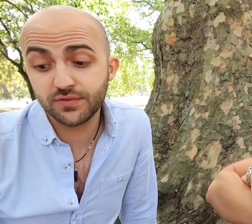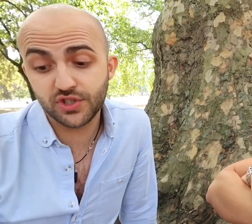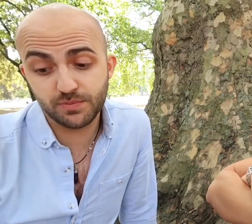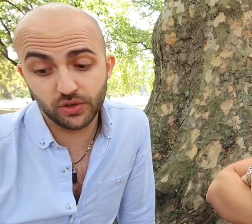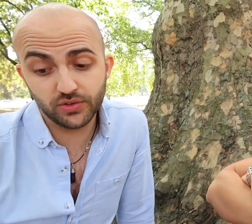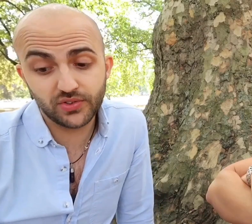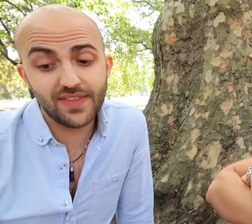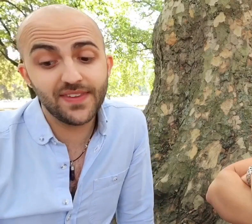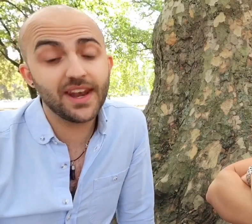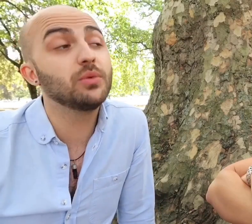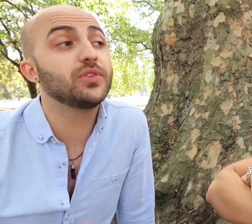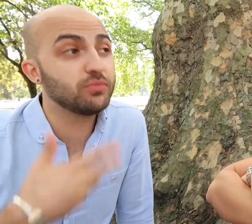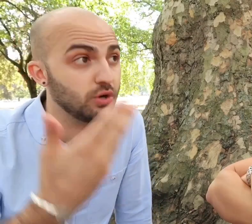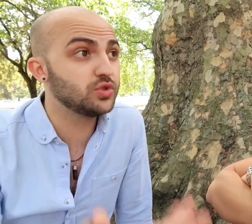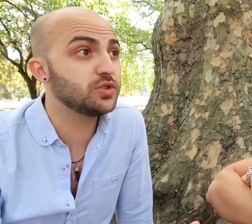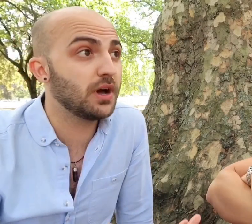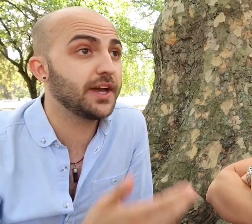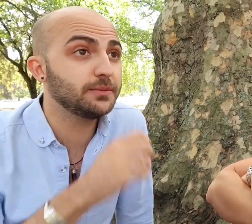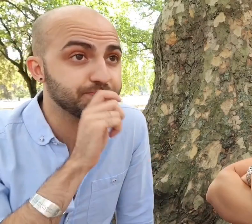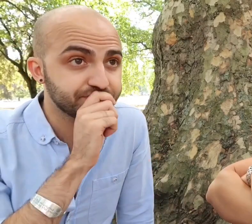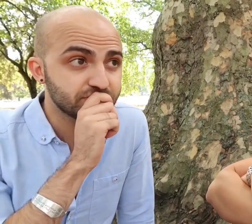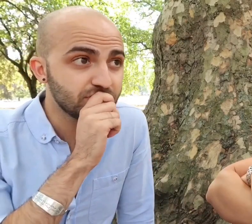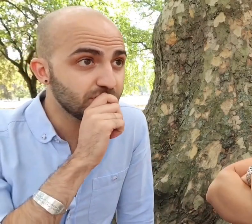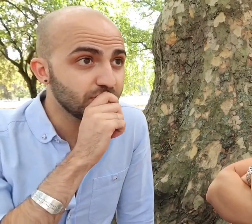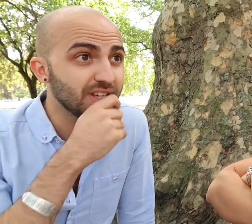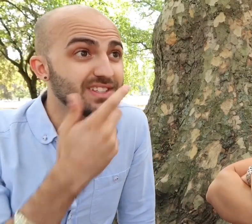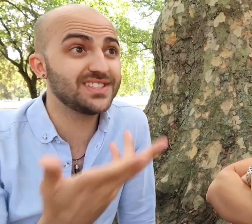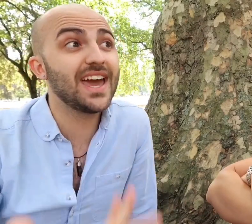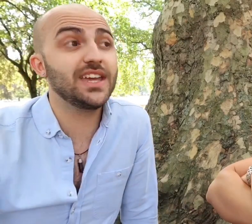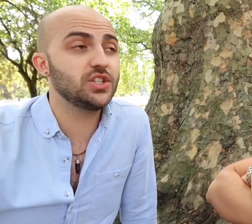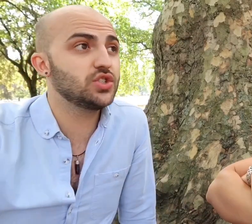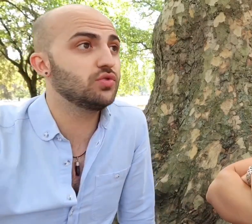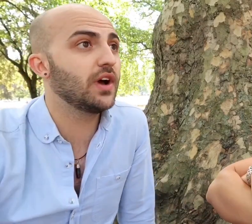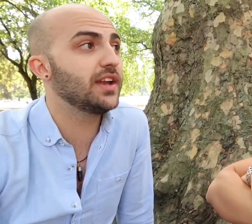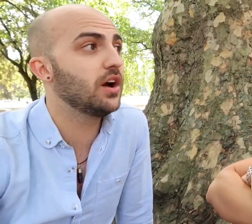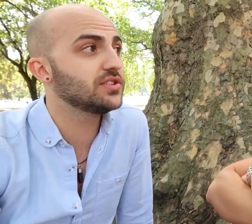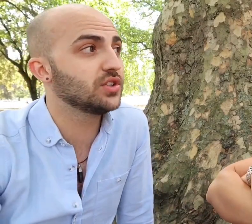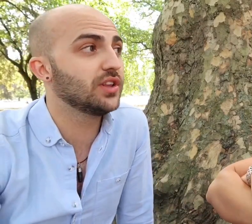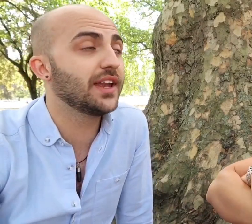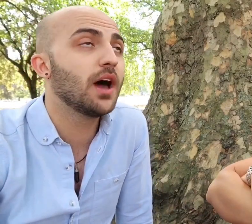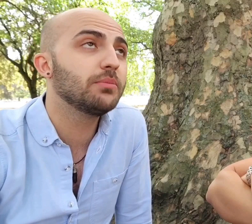response and then I was approached by The Stage to write an article and I um-ed